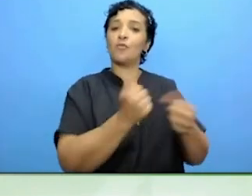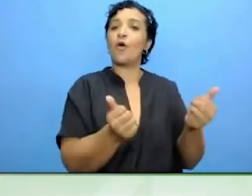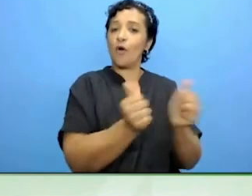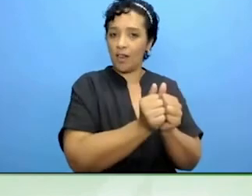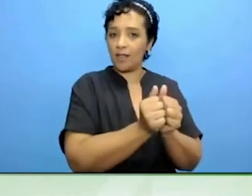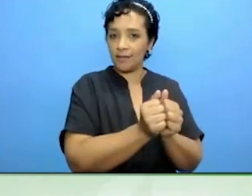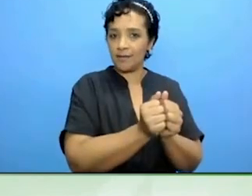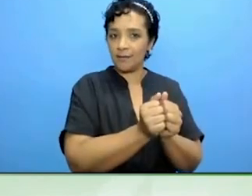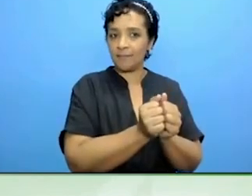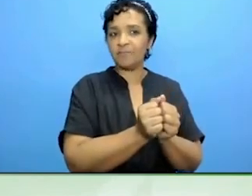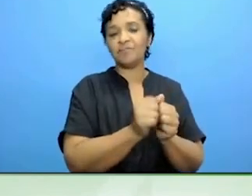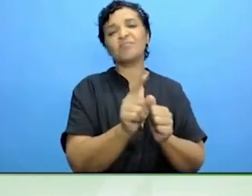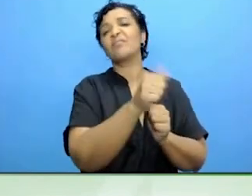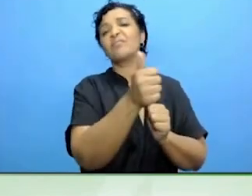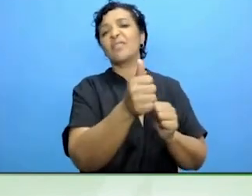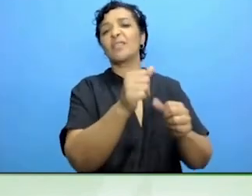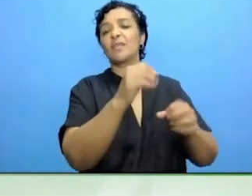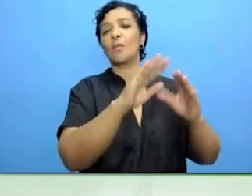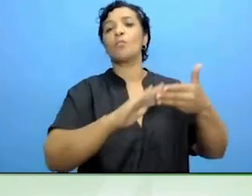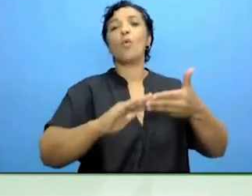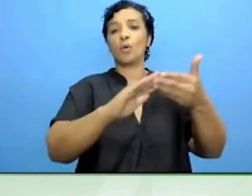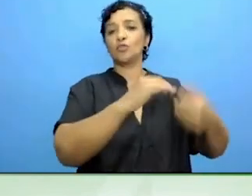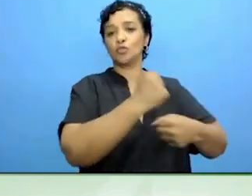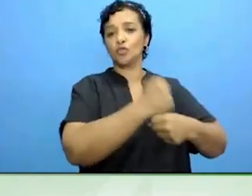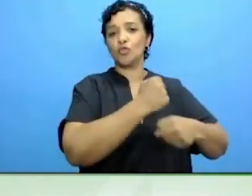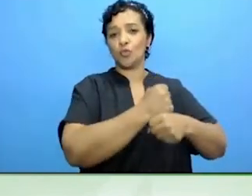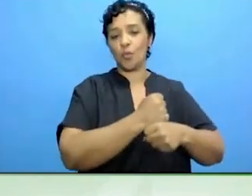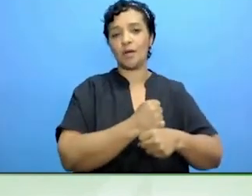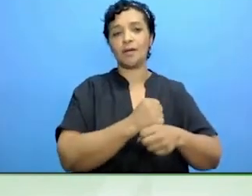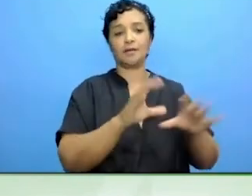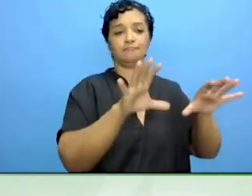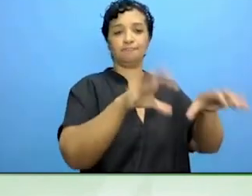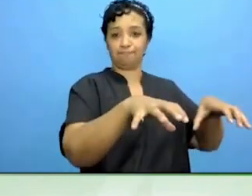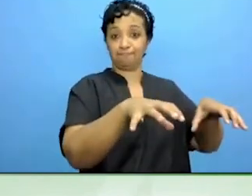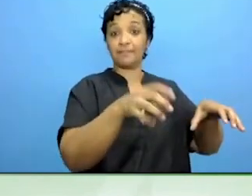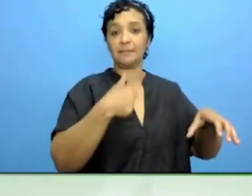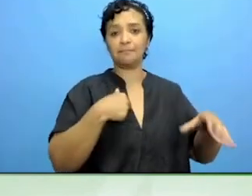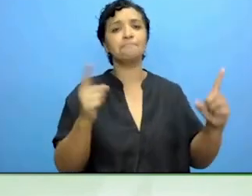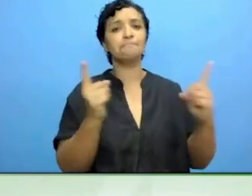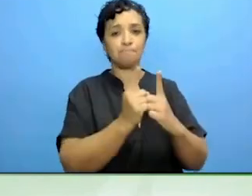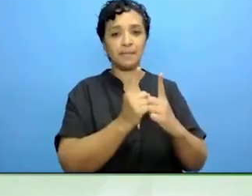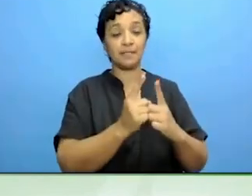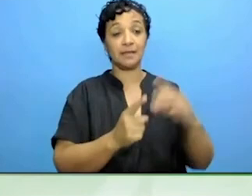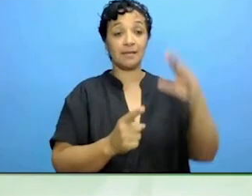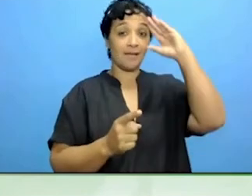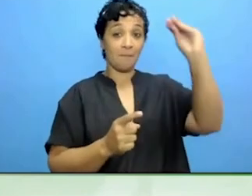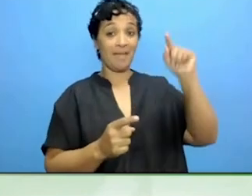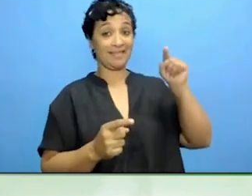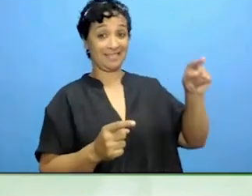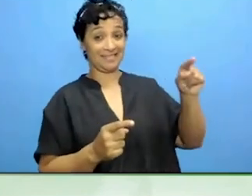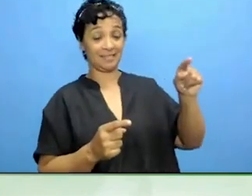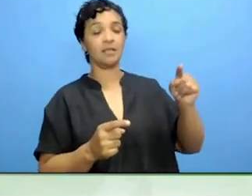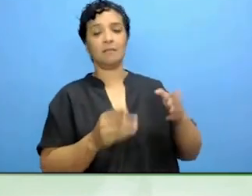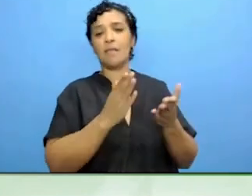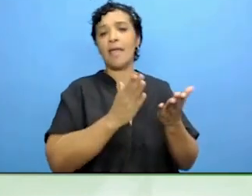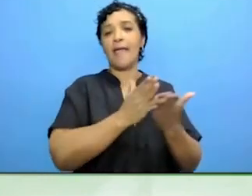another organisation in Malabar and he is an accessibility expert and he